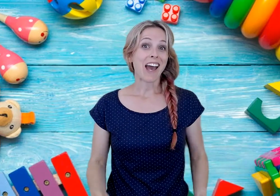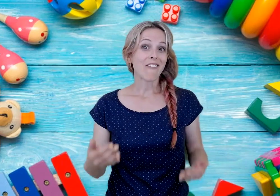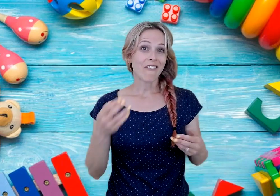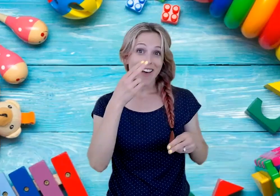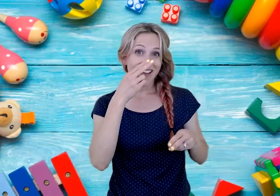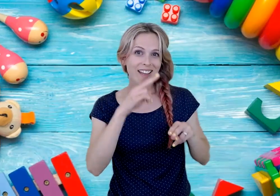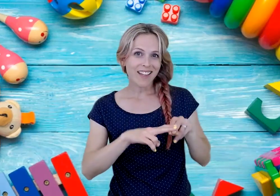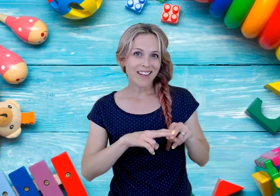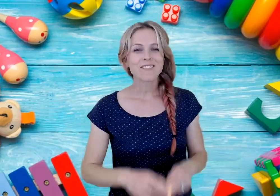Have fun!